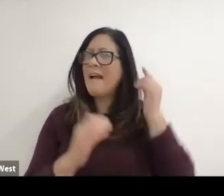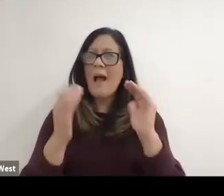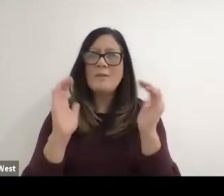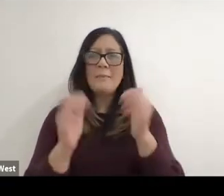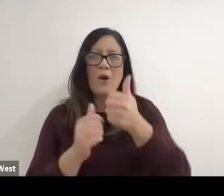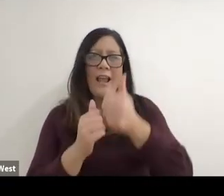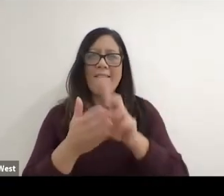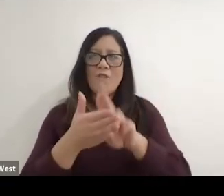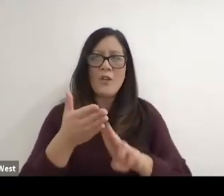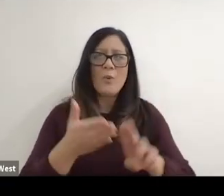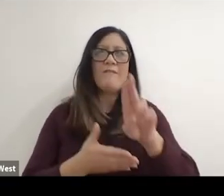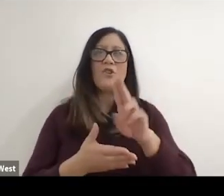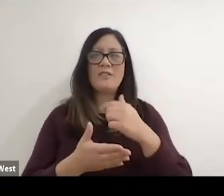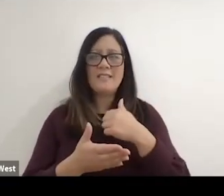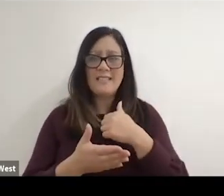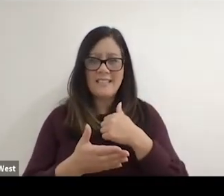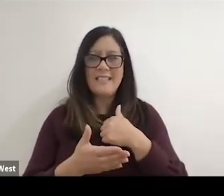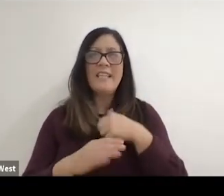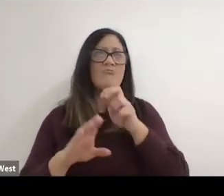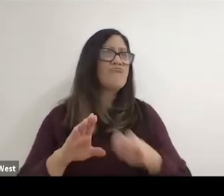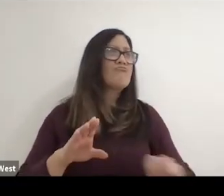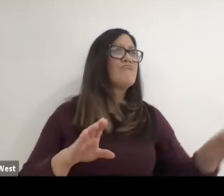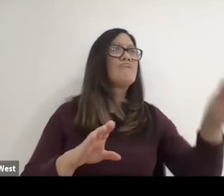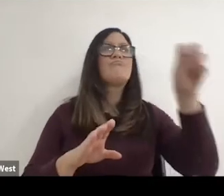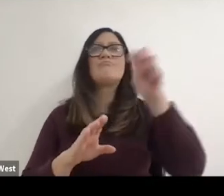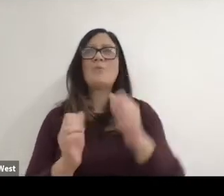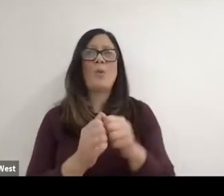comparing every University in college that I was doing tours of to the